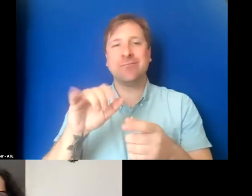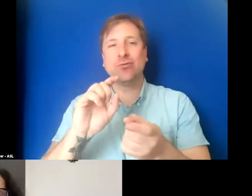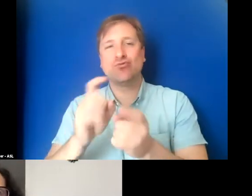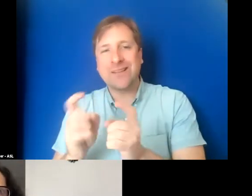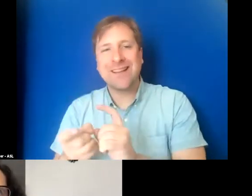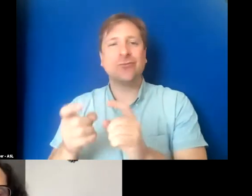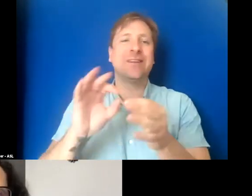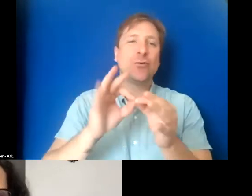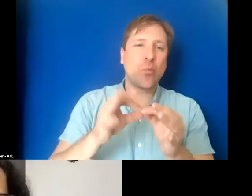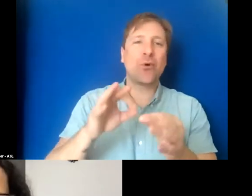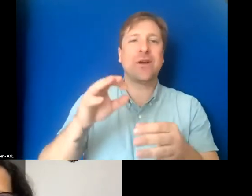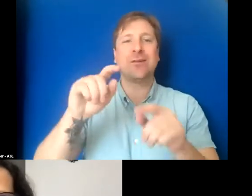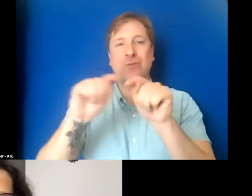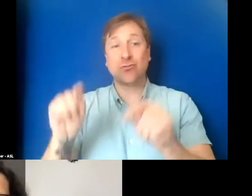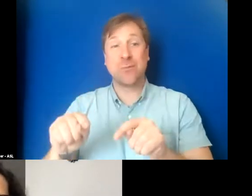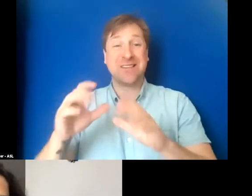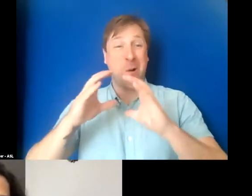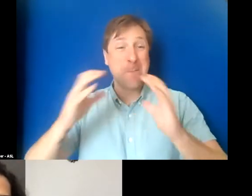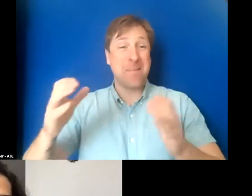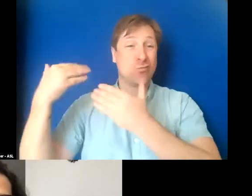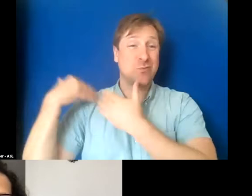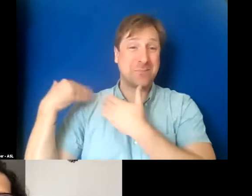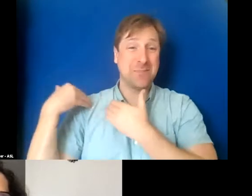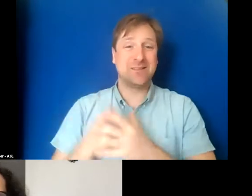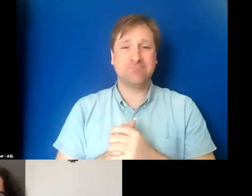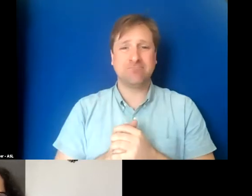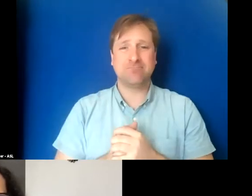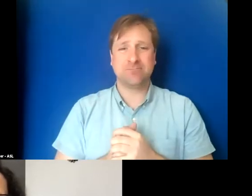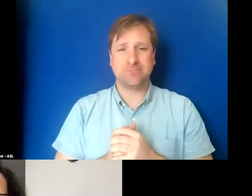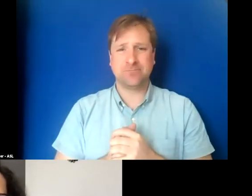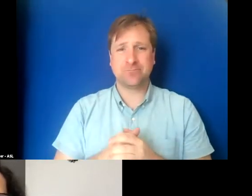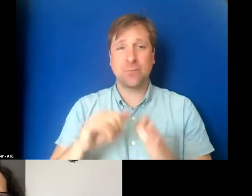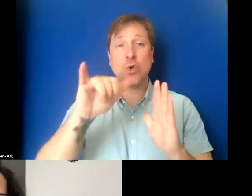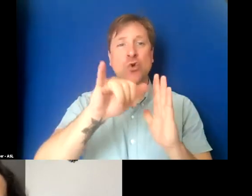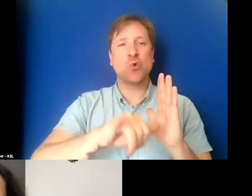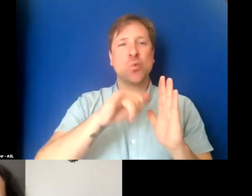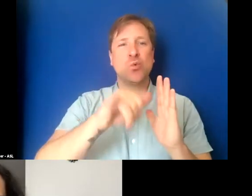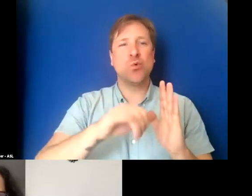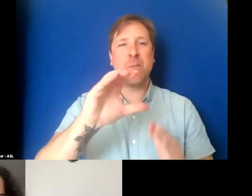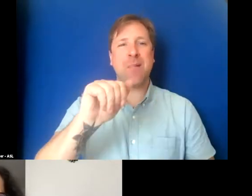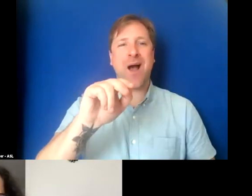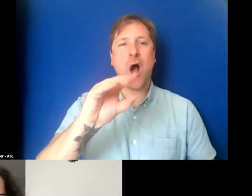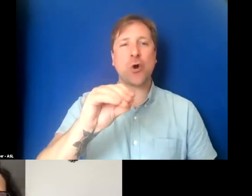these are all huge responsibilities. Youtube's auto craptions don't cut it.